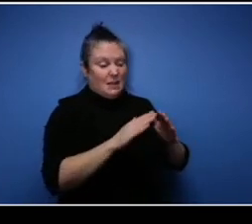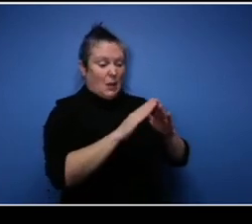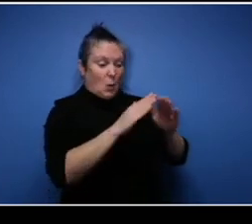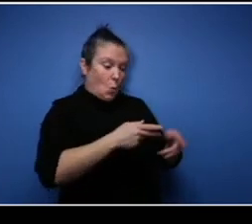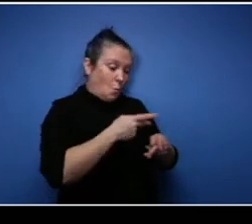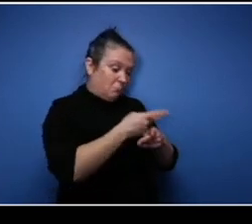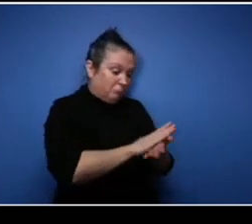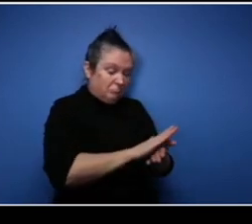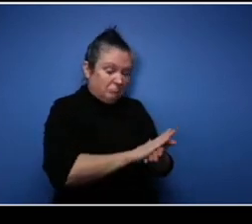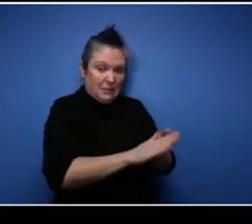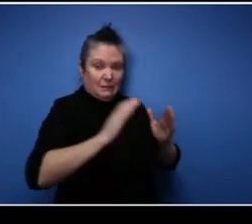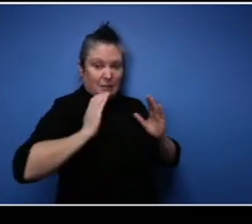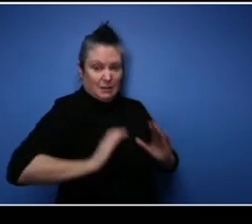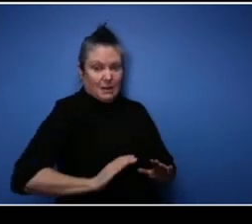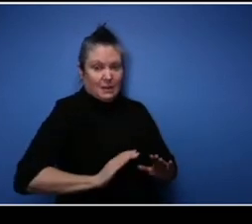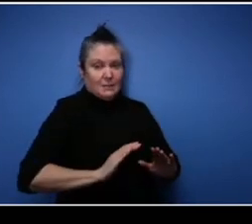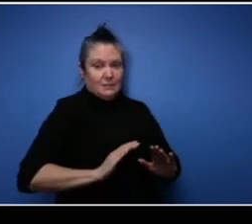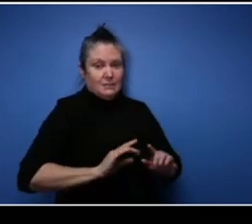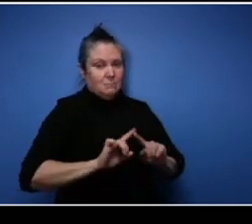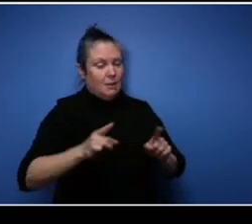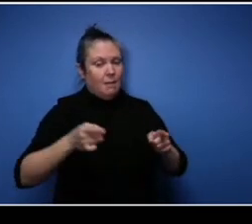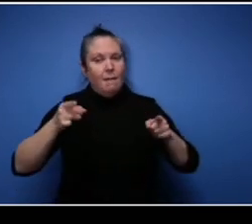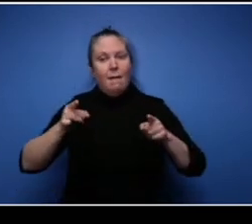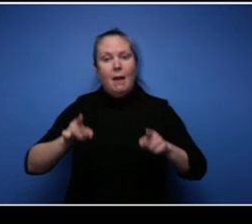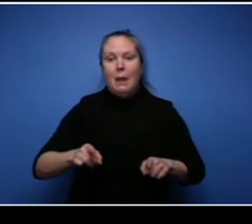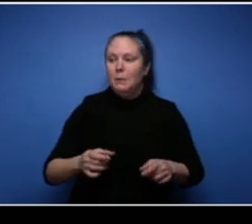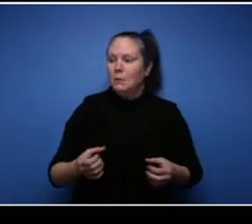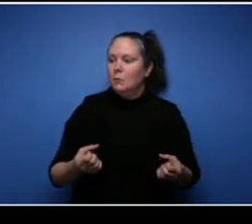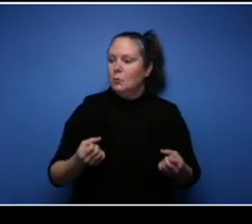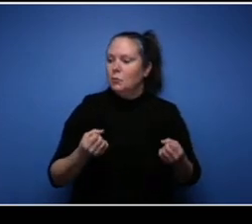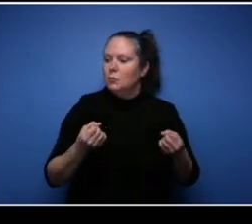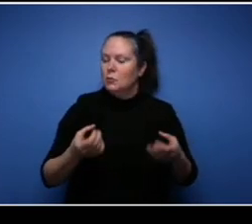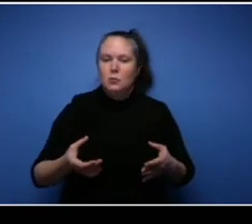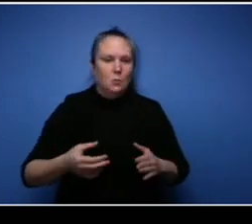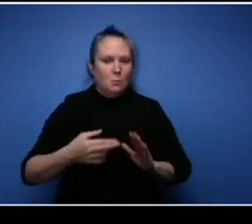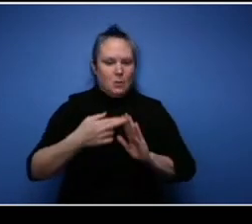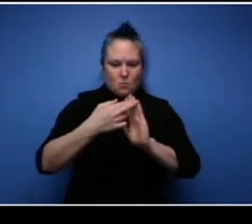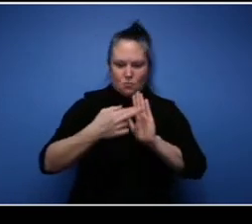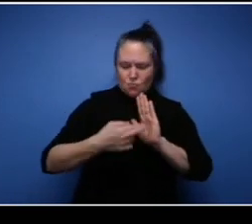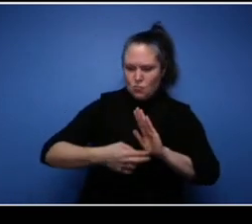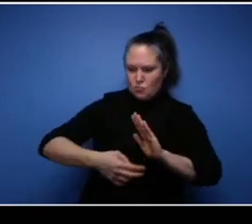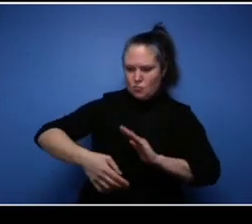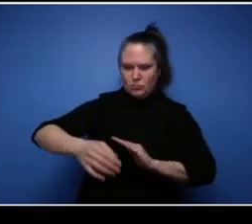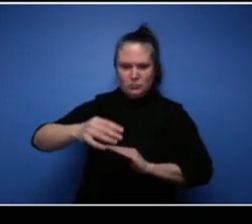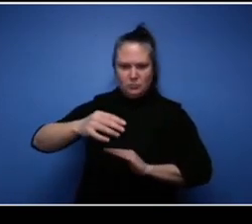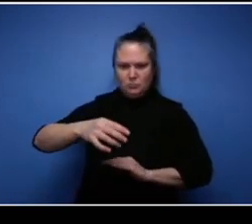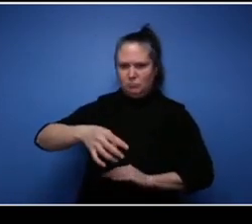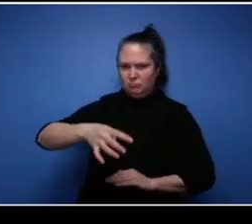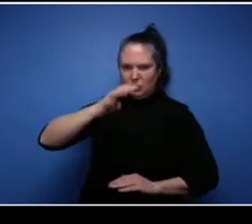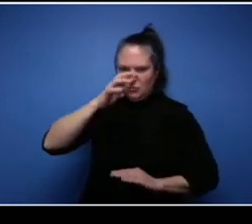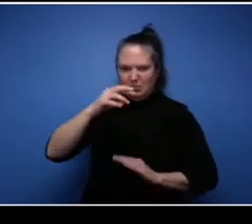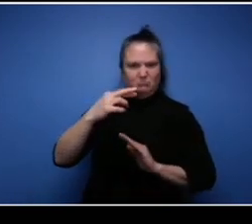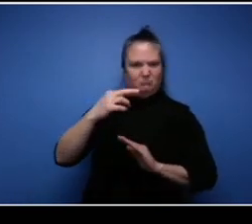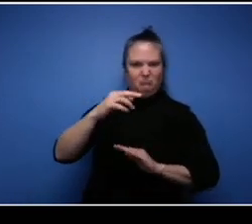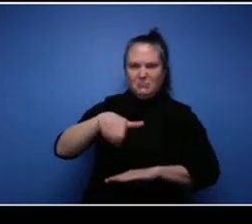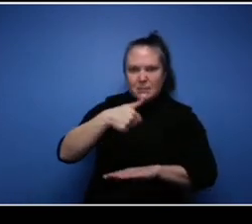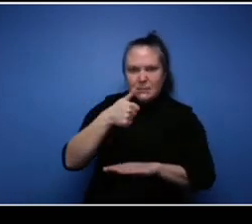were so many uh precautionary things going on in commercial, my commercial division skyrocketed.